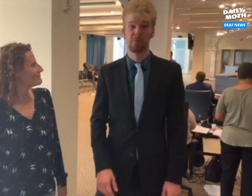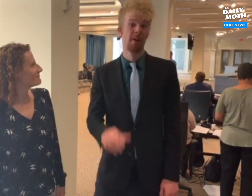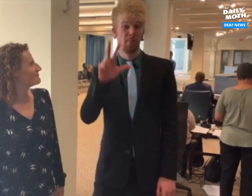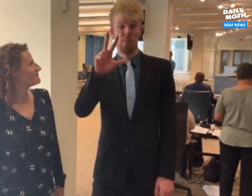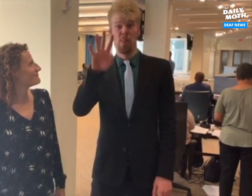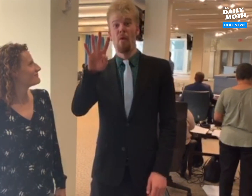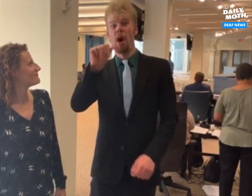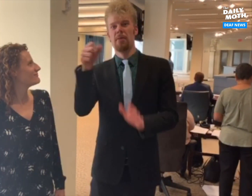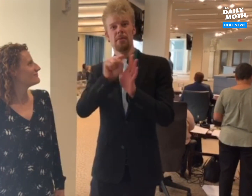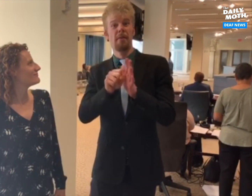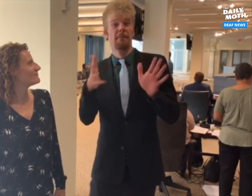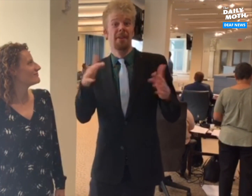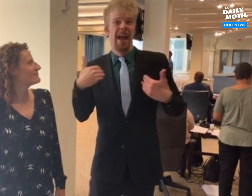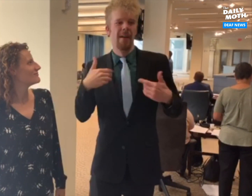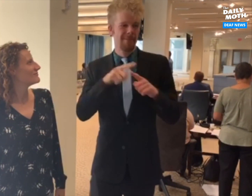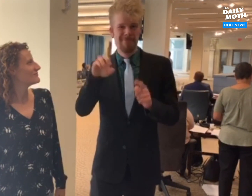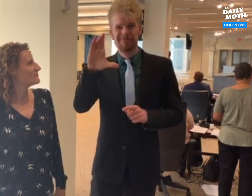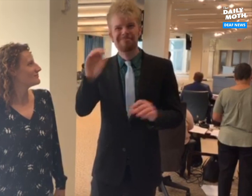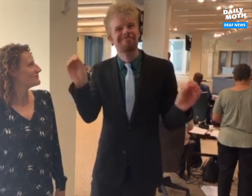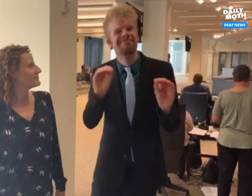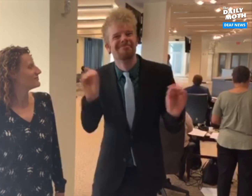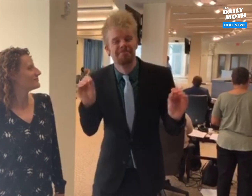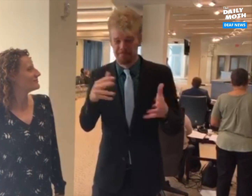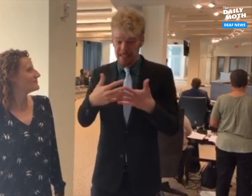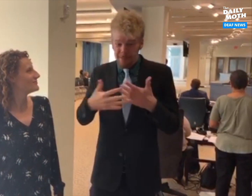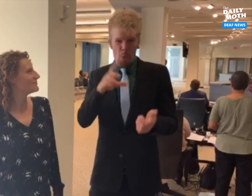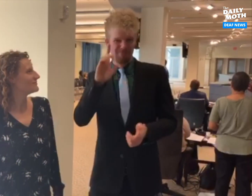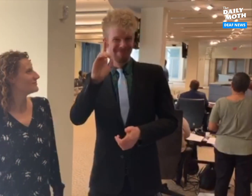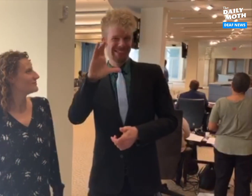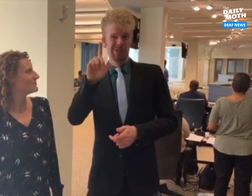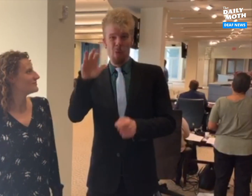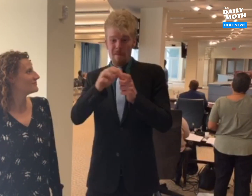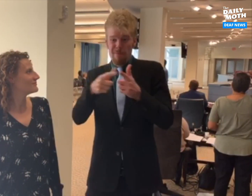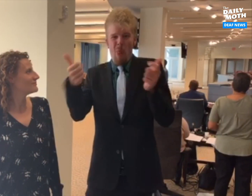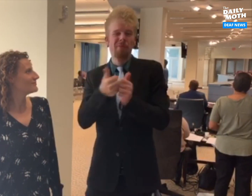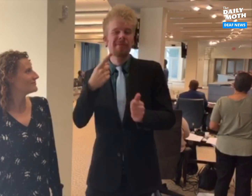34 other states have this, but D.C. doesn't have one even though we have one of the largest deaf and